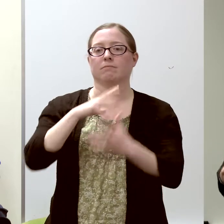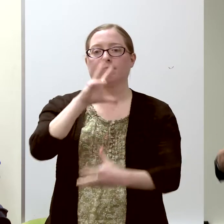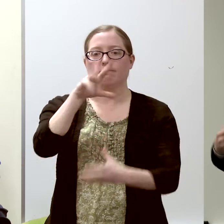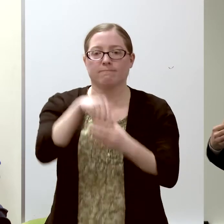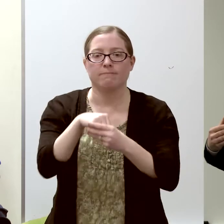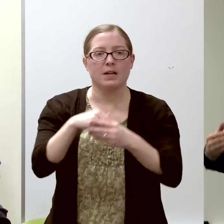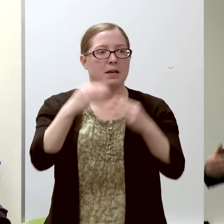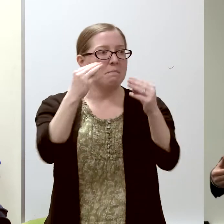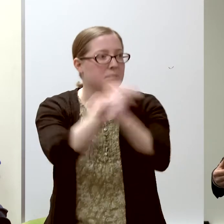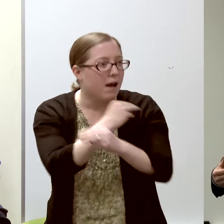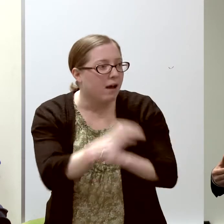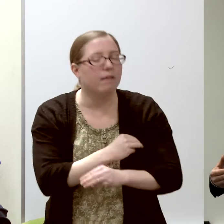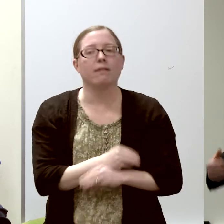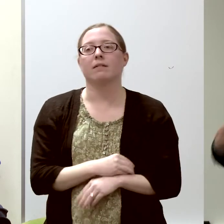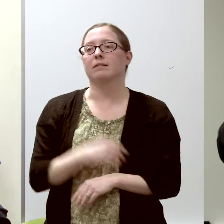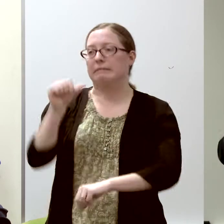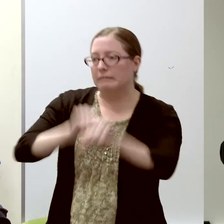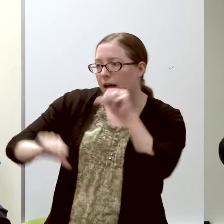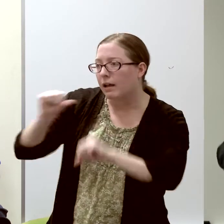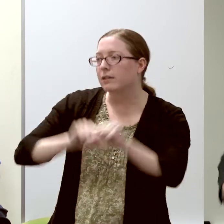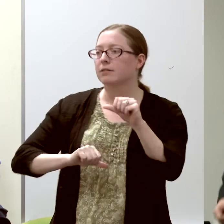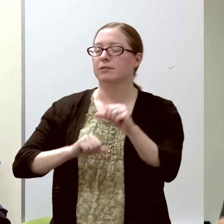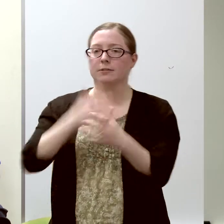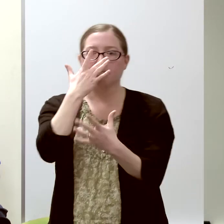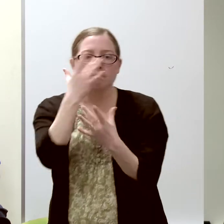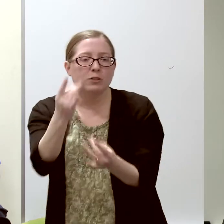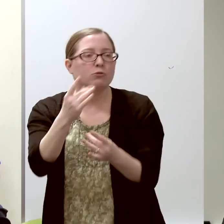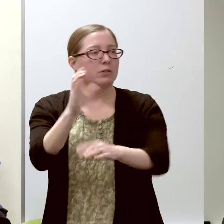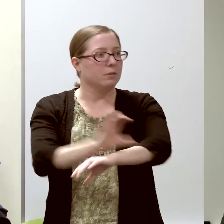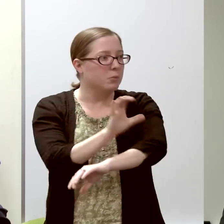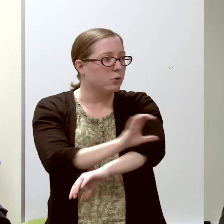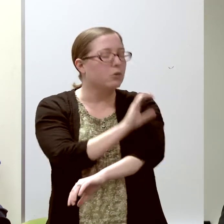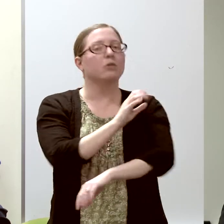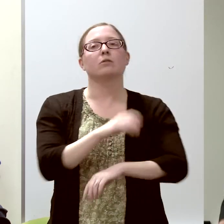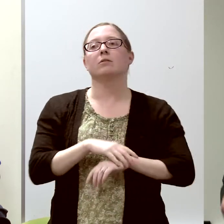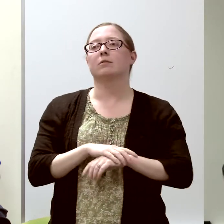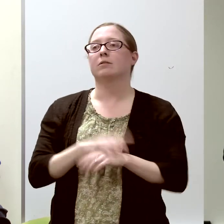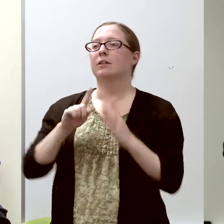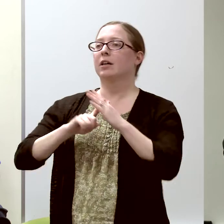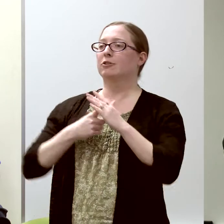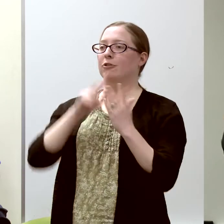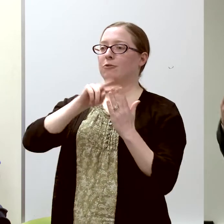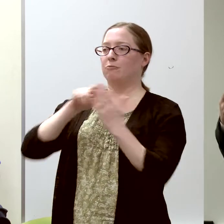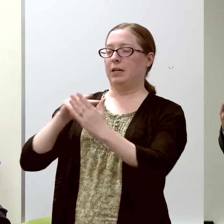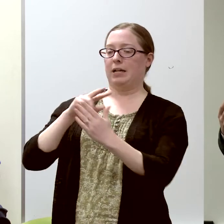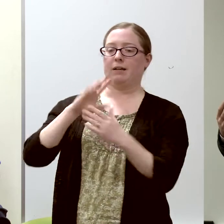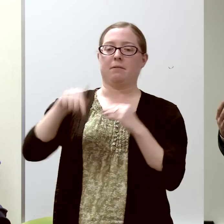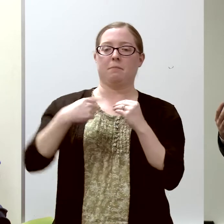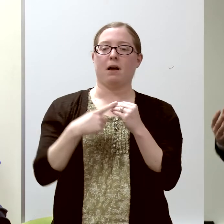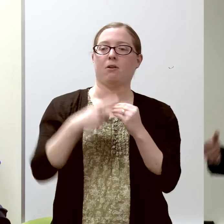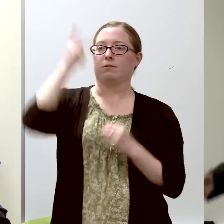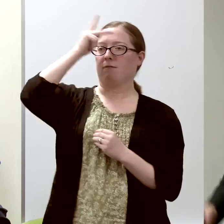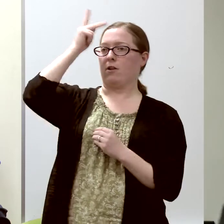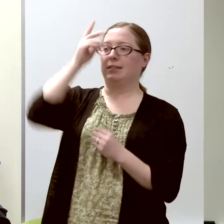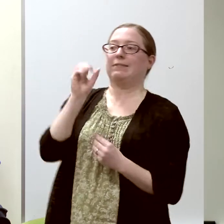and science in school and got interested in computers, I started reading about the philosophy of science,